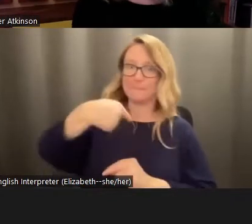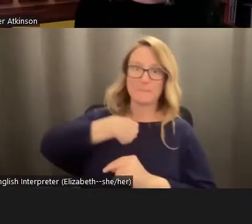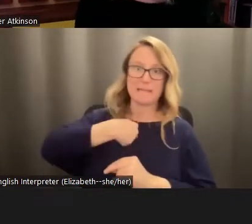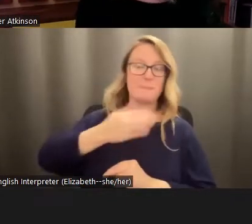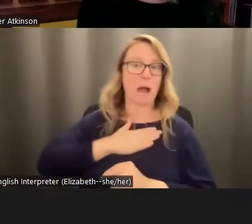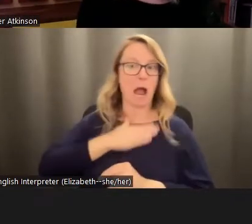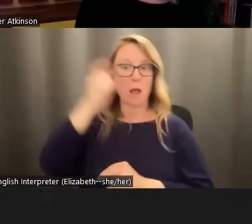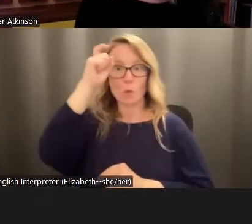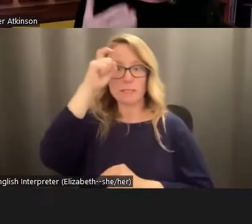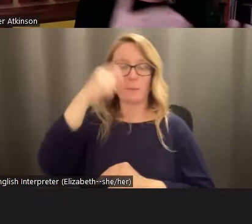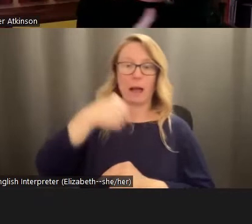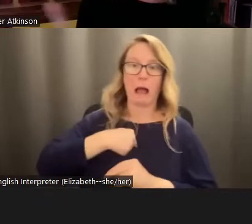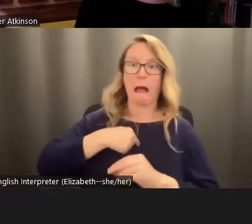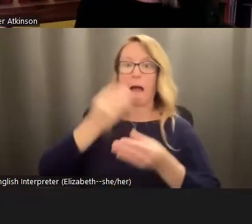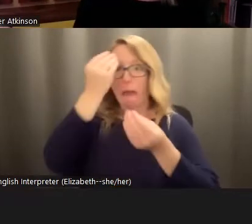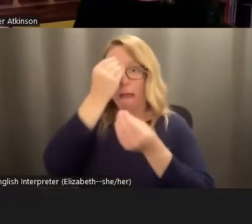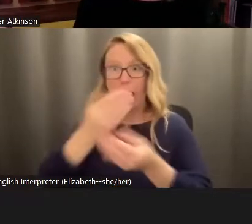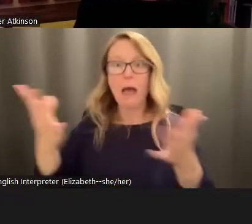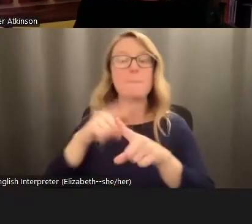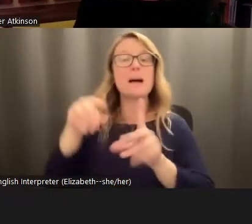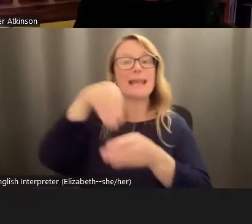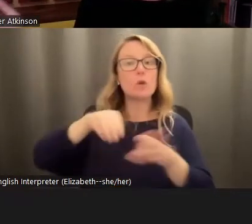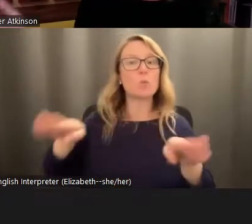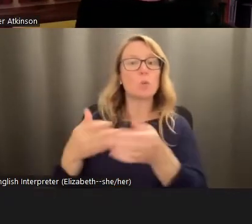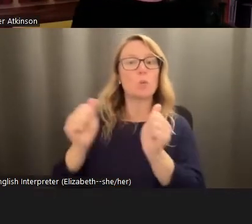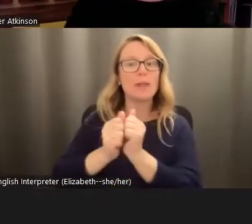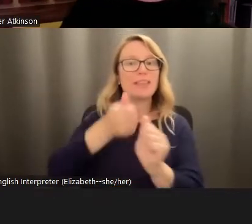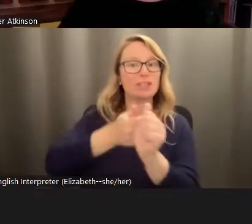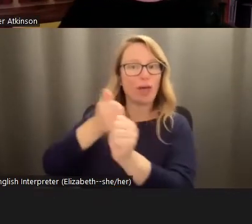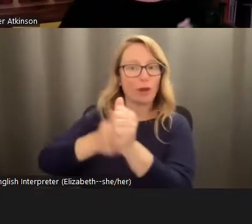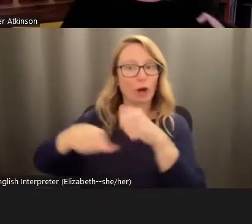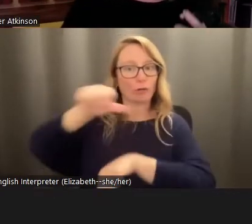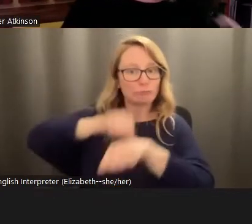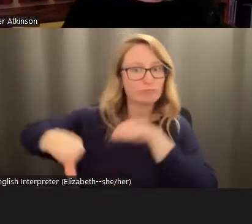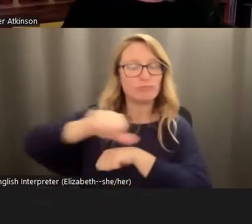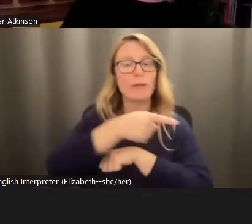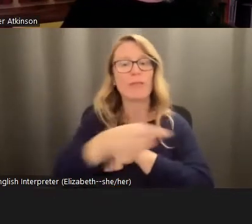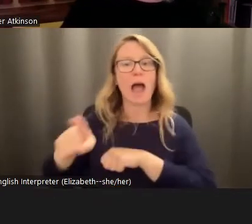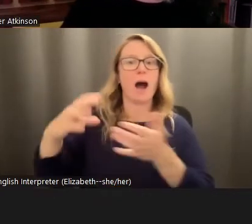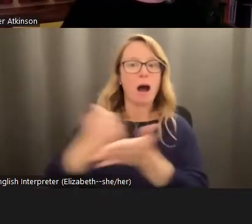conferred. It was being in the room with each other, and talking about the you who were talking about the same struggles